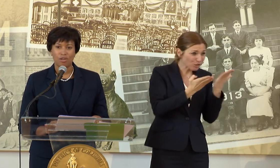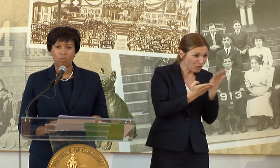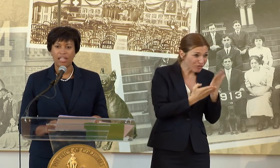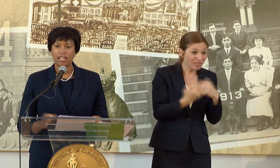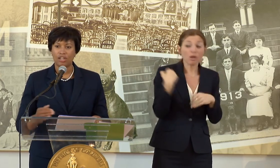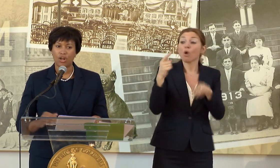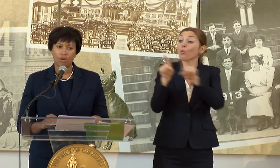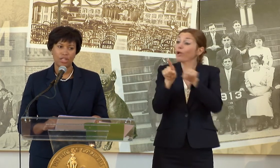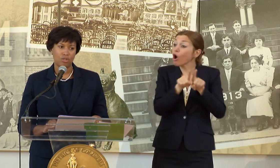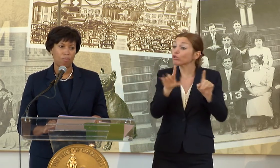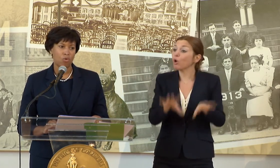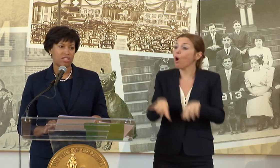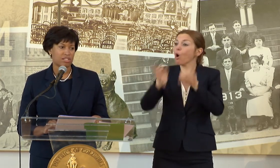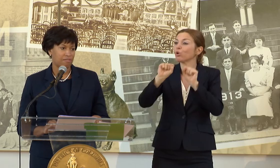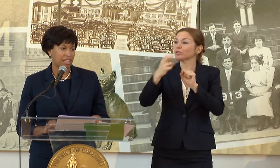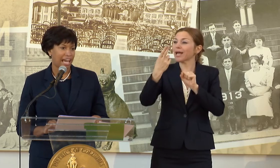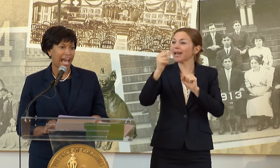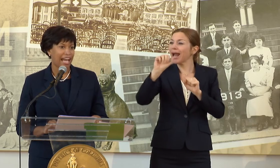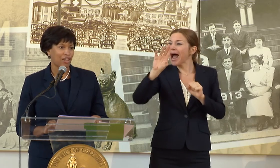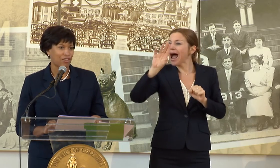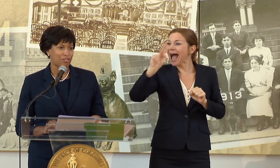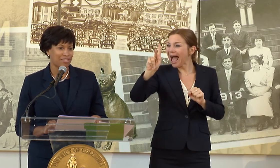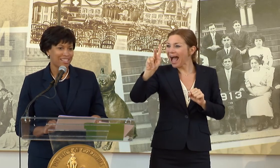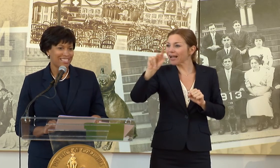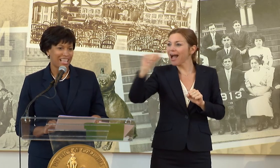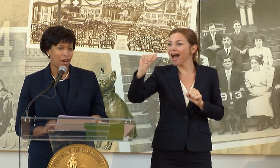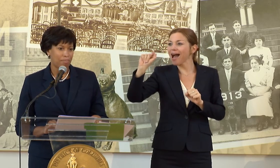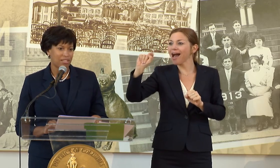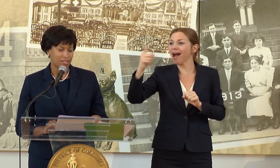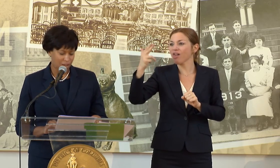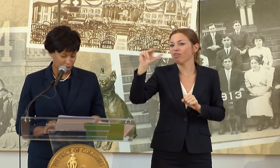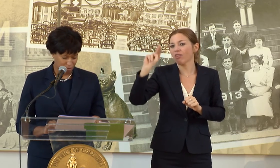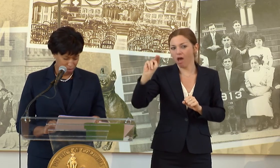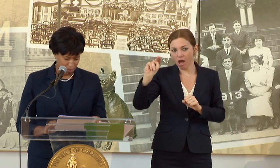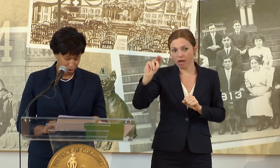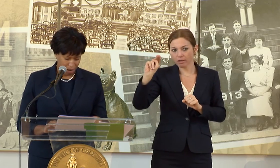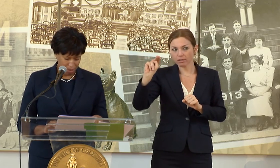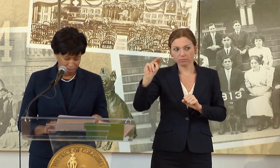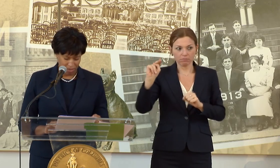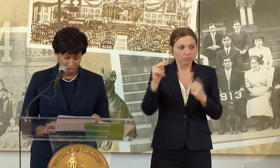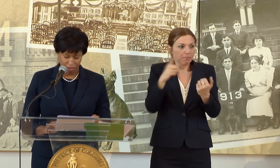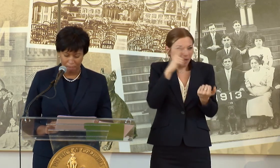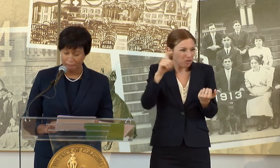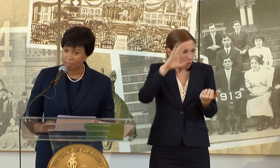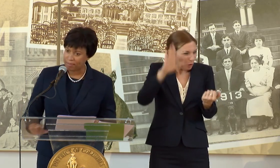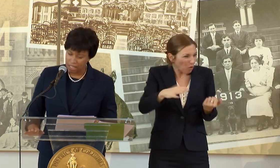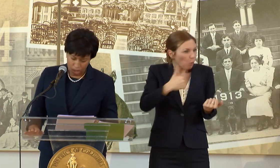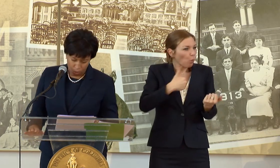SO WE COULD ENCOURAGE MORE CIVIC HACKERS TO HELP US SOLVE THE PROBLEMS OF GOVERNMENT.